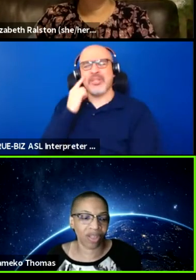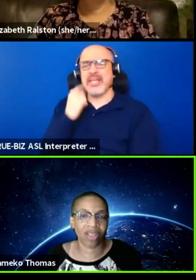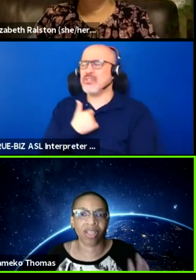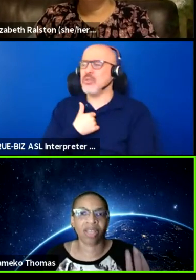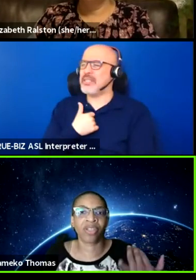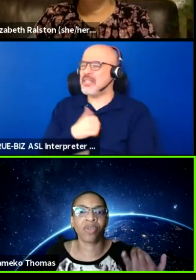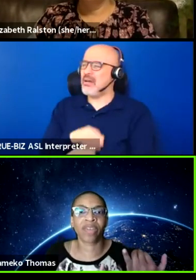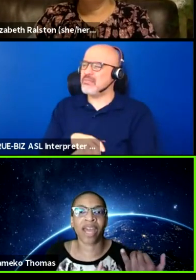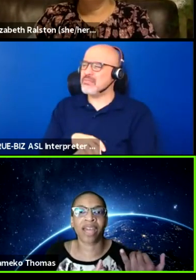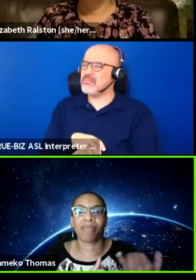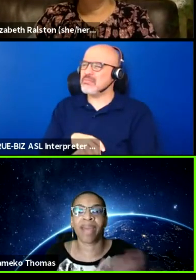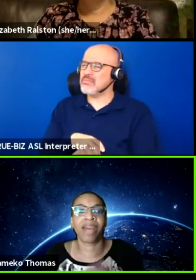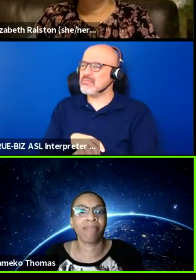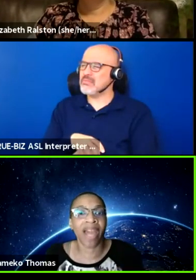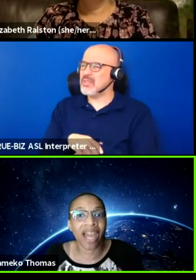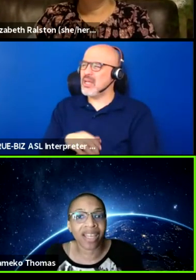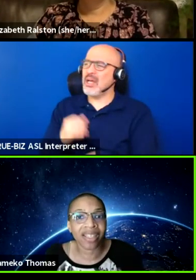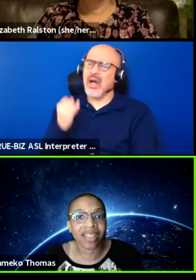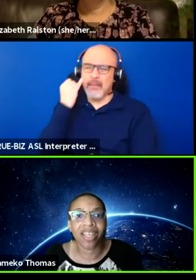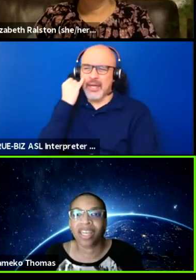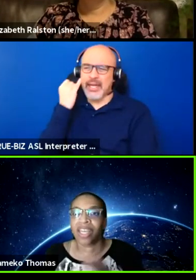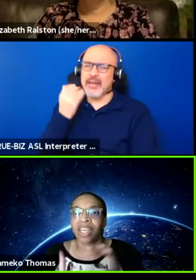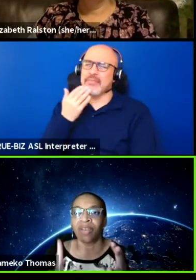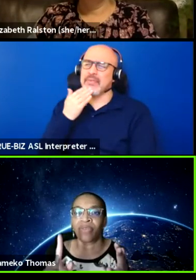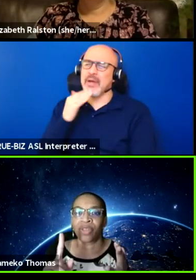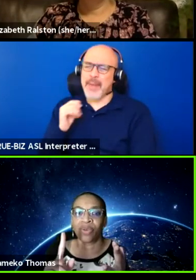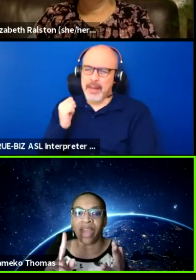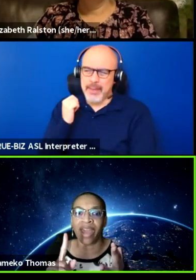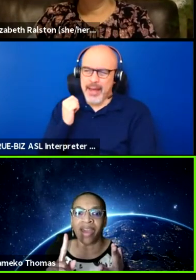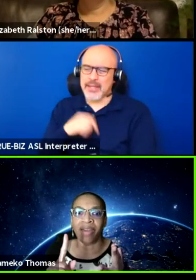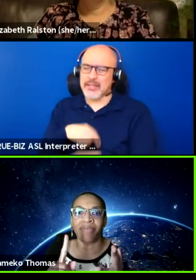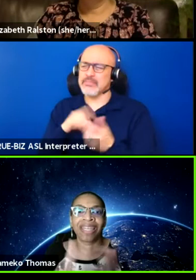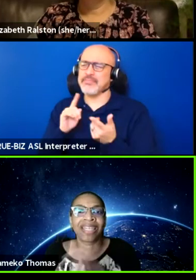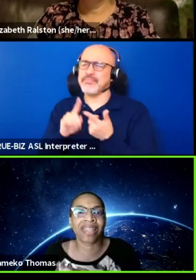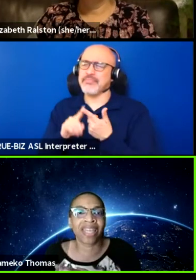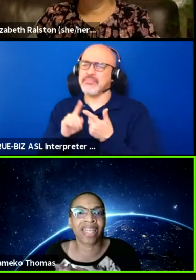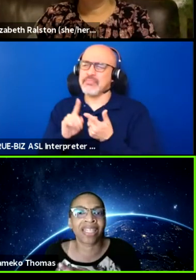if you've got a bad back, if you have anything that